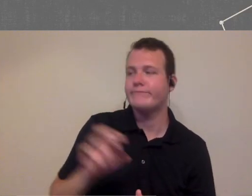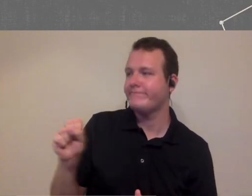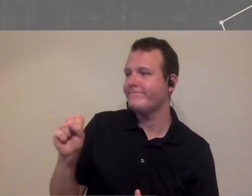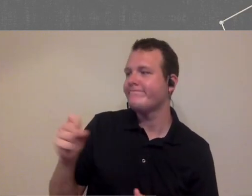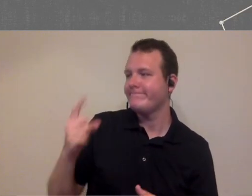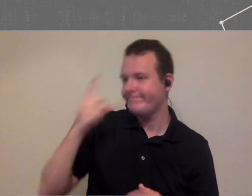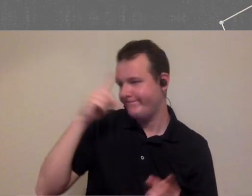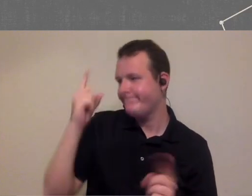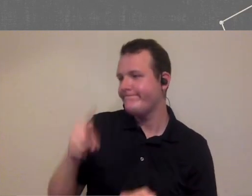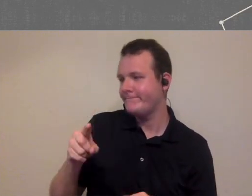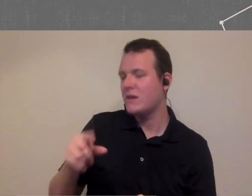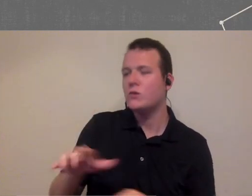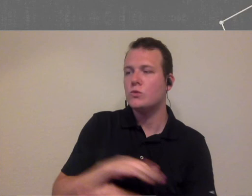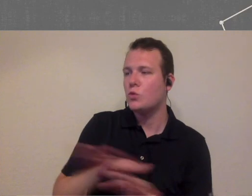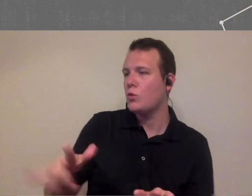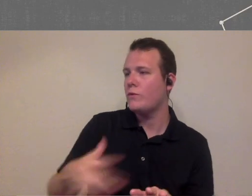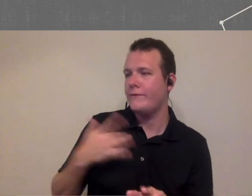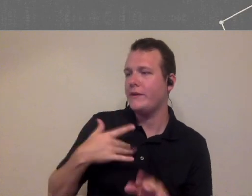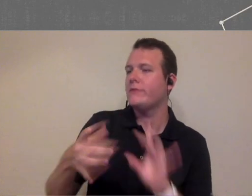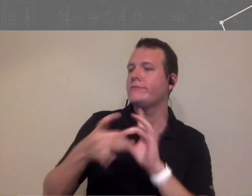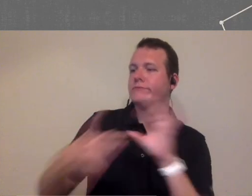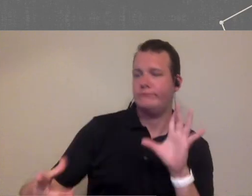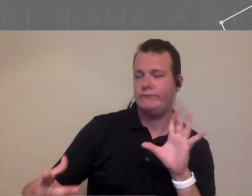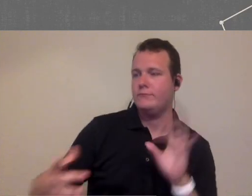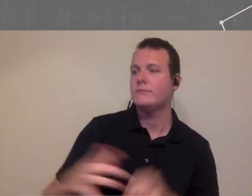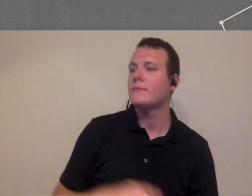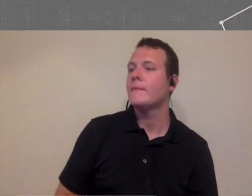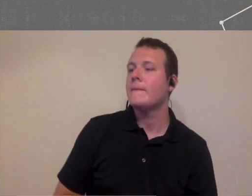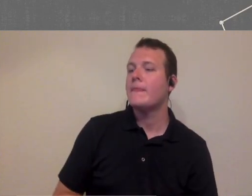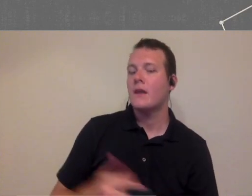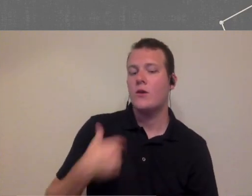think don't become disconnected we we make most of our decisions on a trial